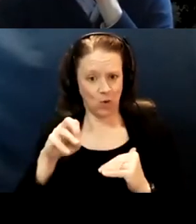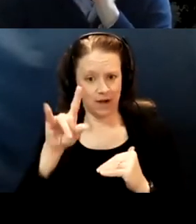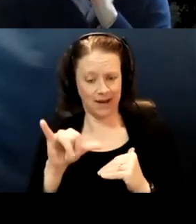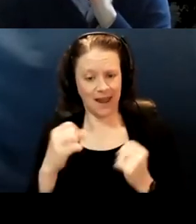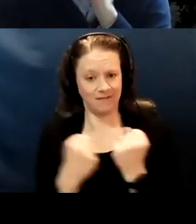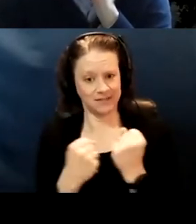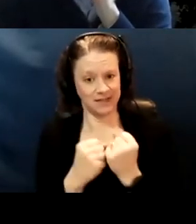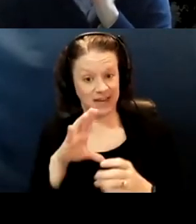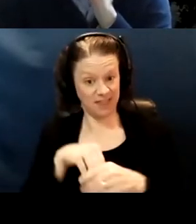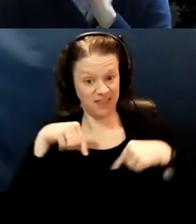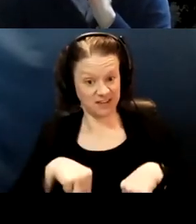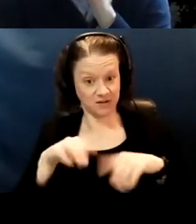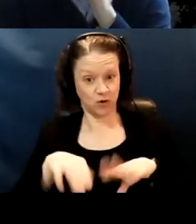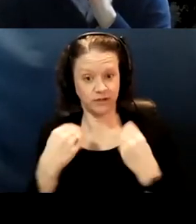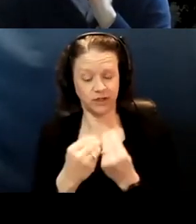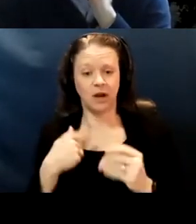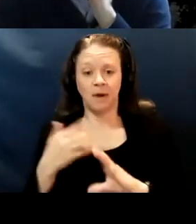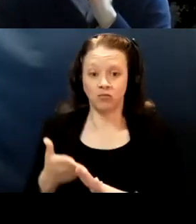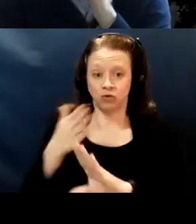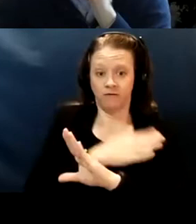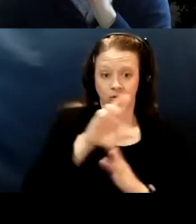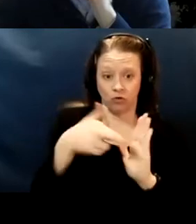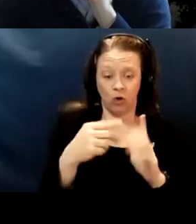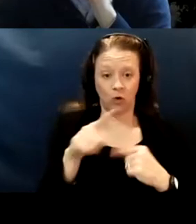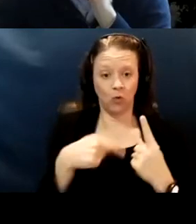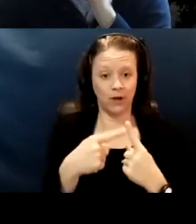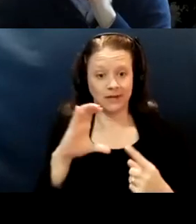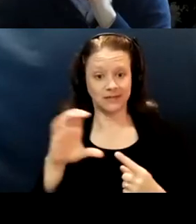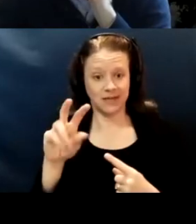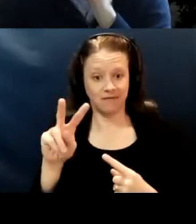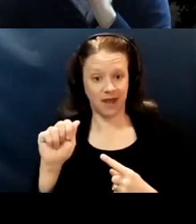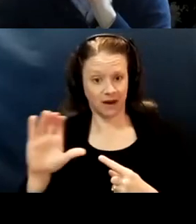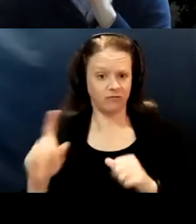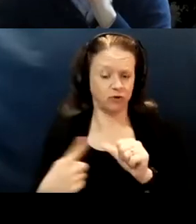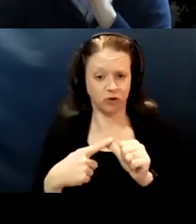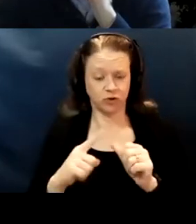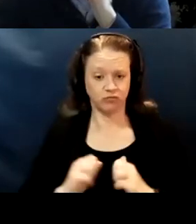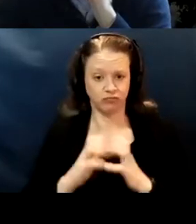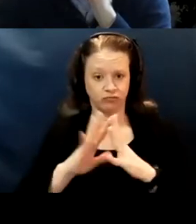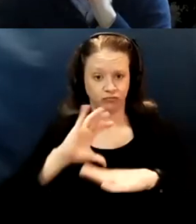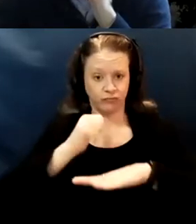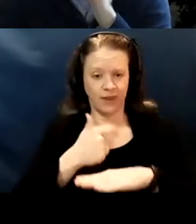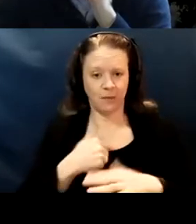But in my previous role and, when the CVAC first started, I was a healthcare team attorney and had been for about seven years.